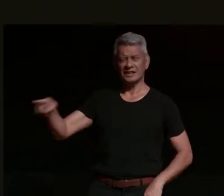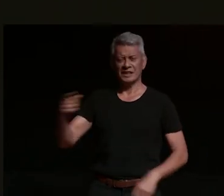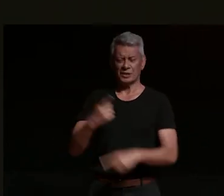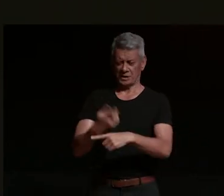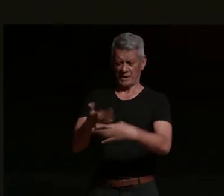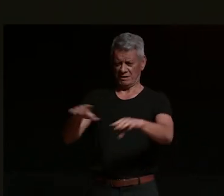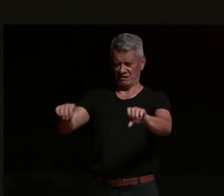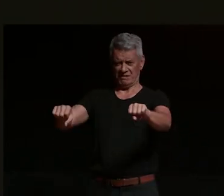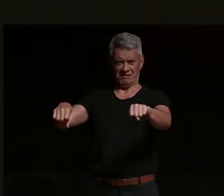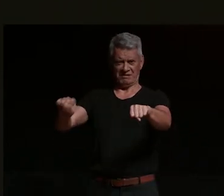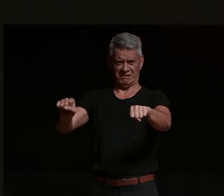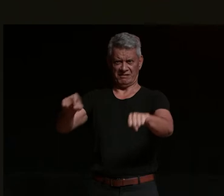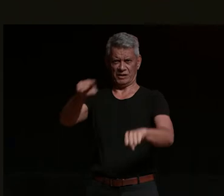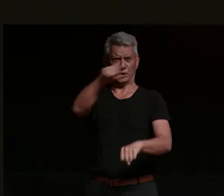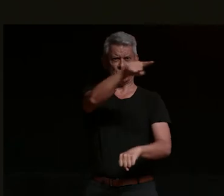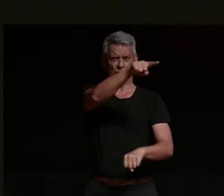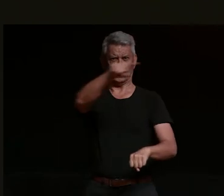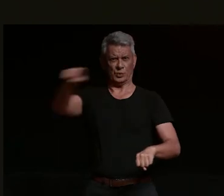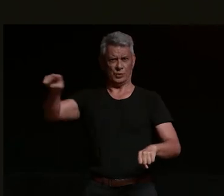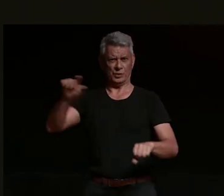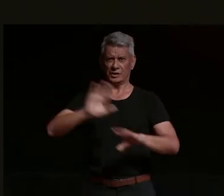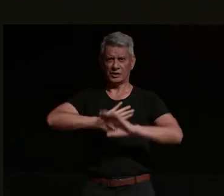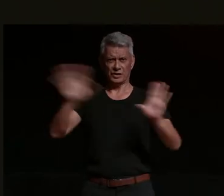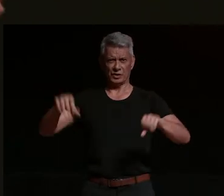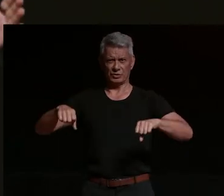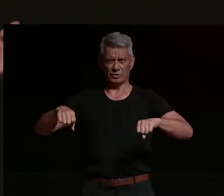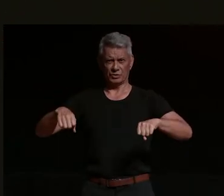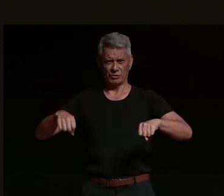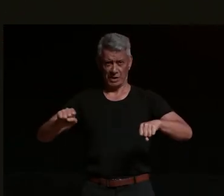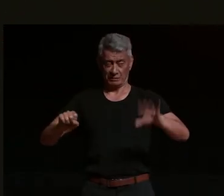i noticed in the crowd that a lot of you don't ride so i have to be very clear and because i'm